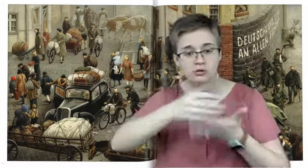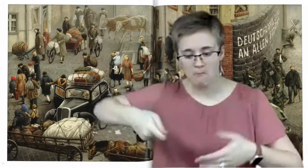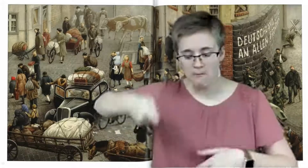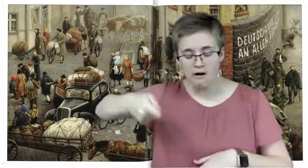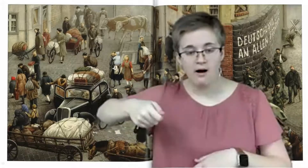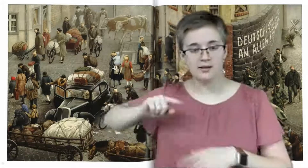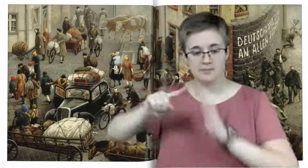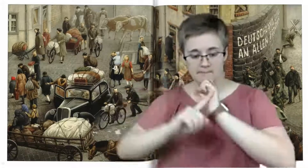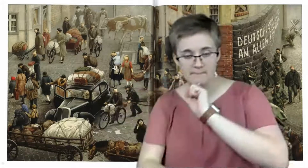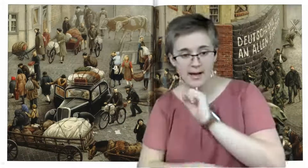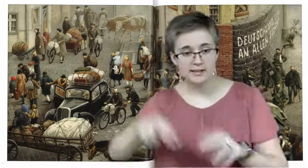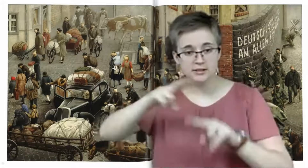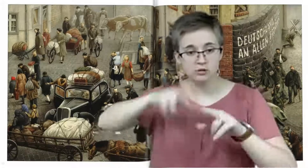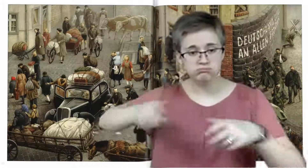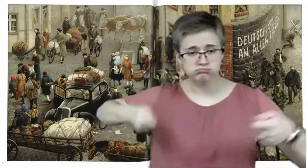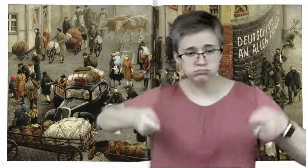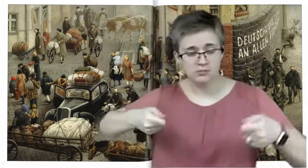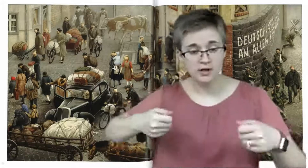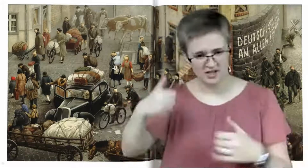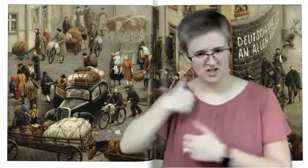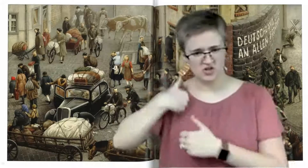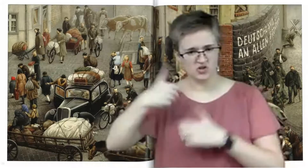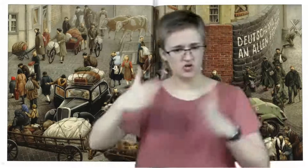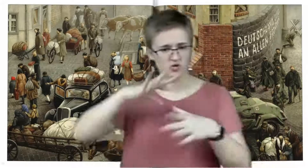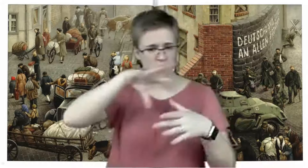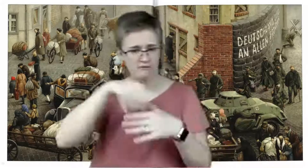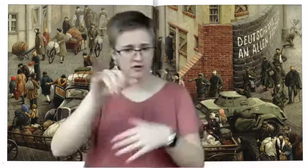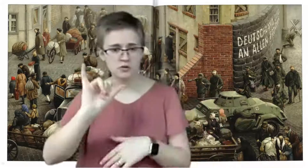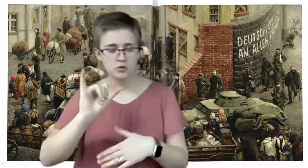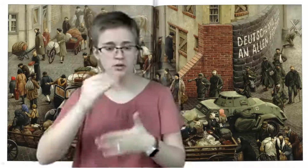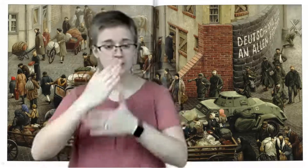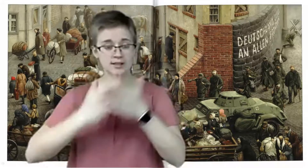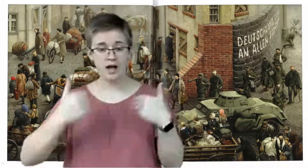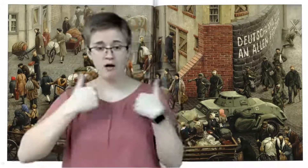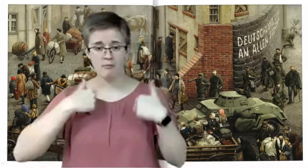There were soldiers among them. Some had torn uniforms.